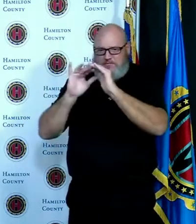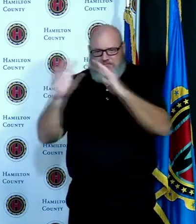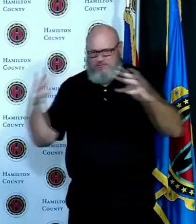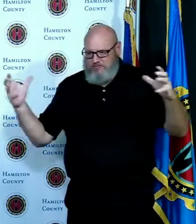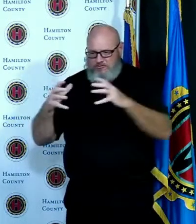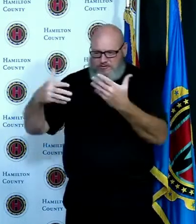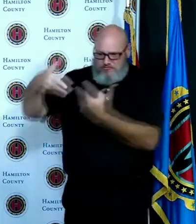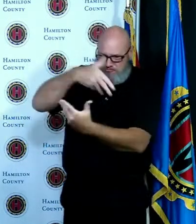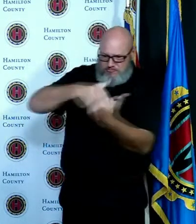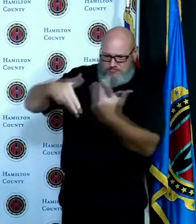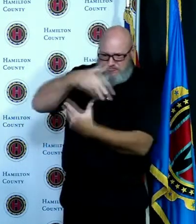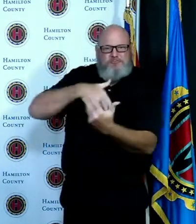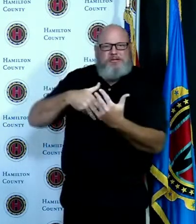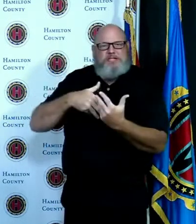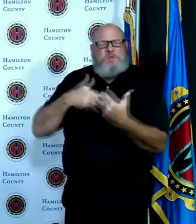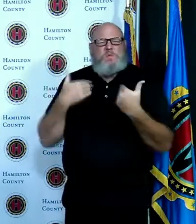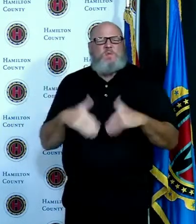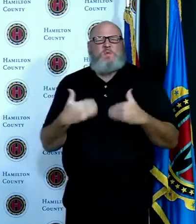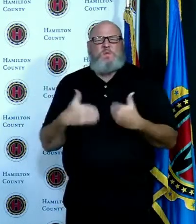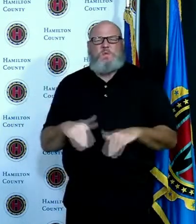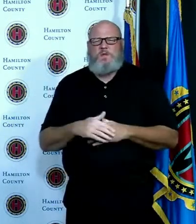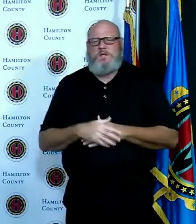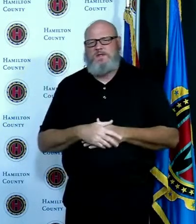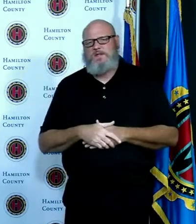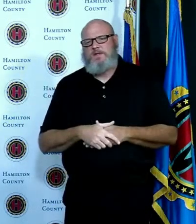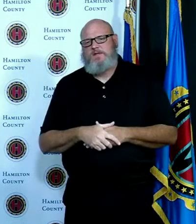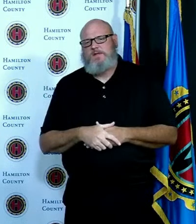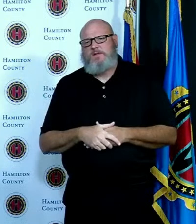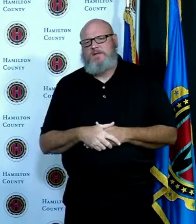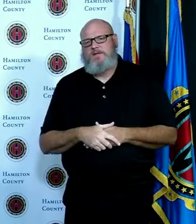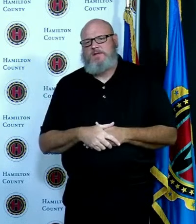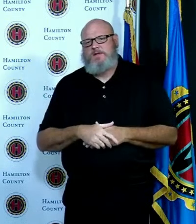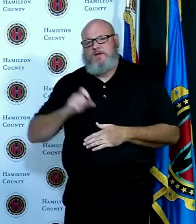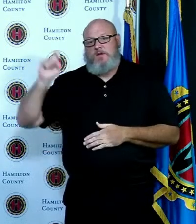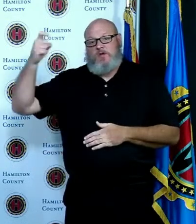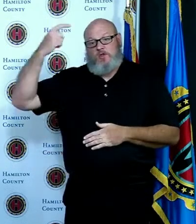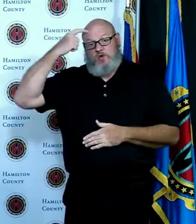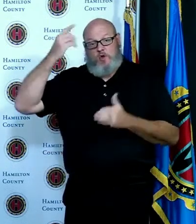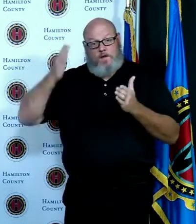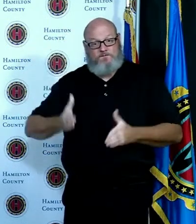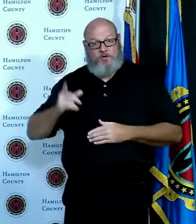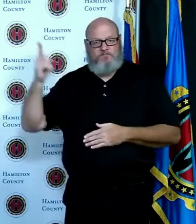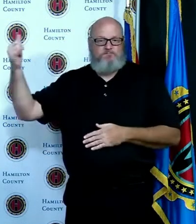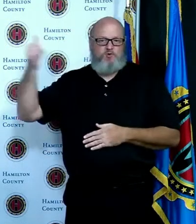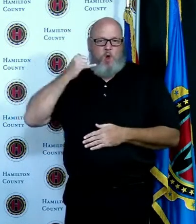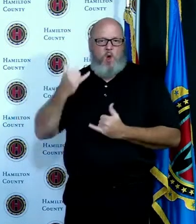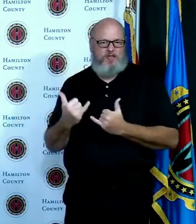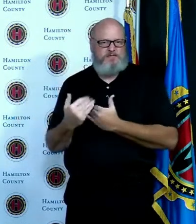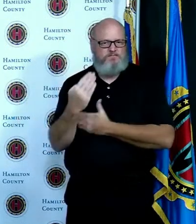he is doing calls with local communities different counties that are in danger of going purple